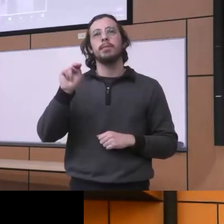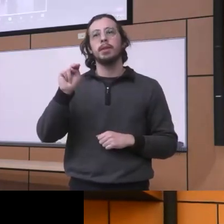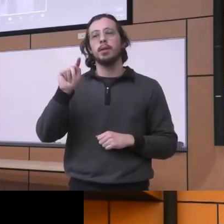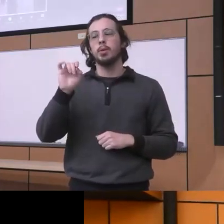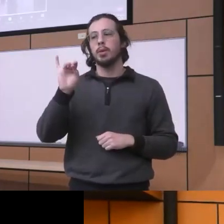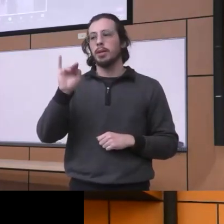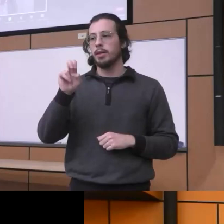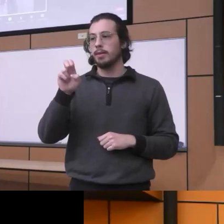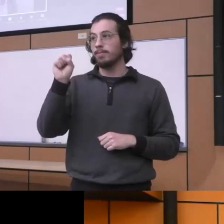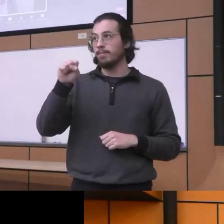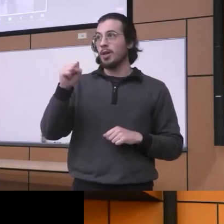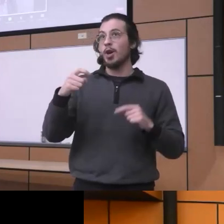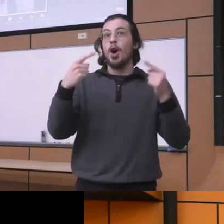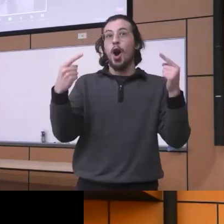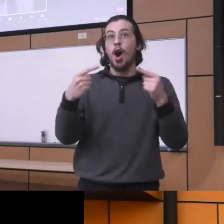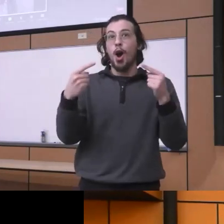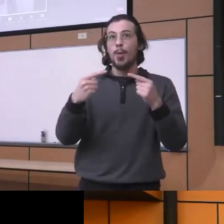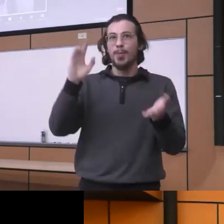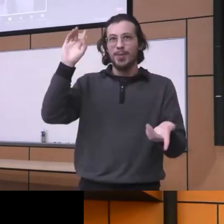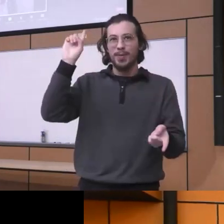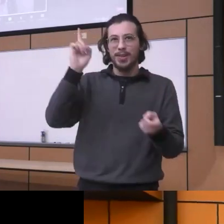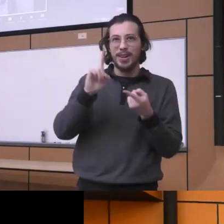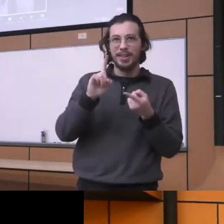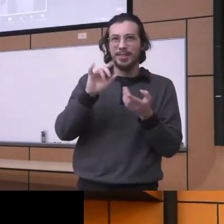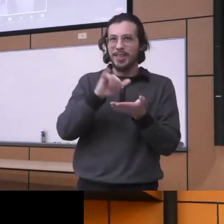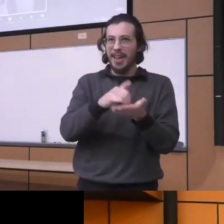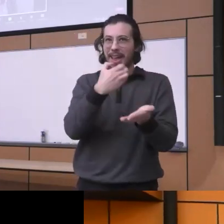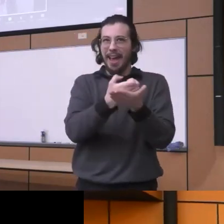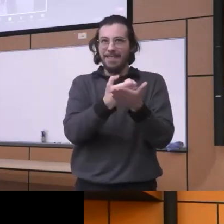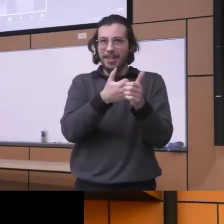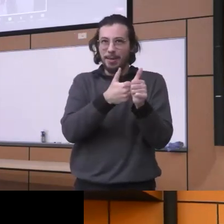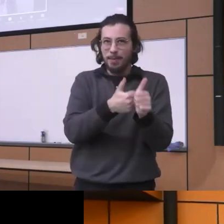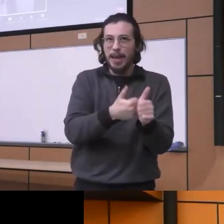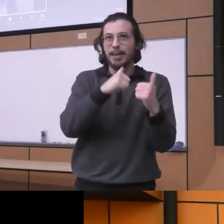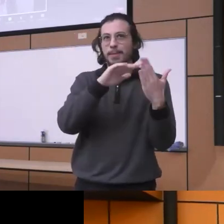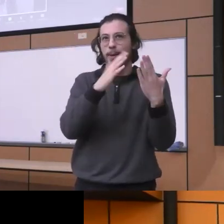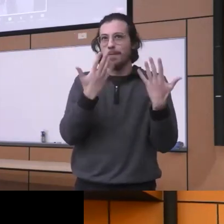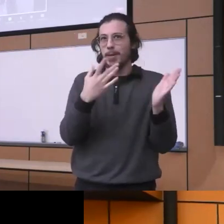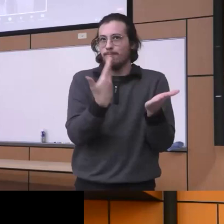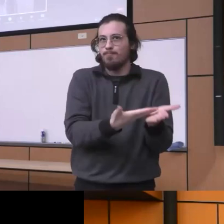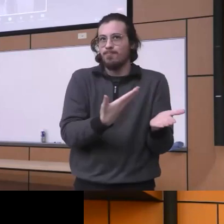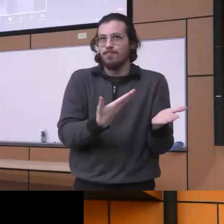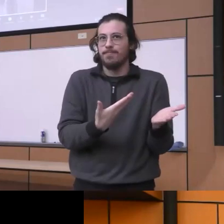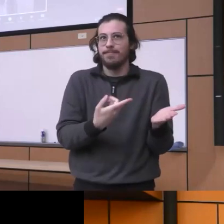is a well-established evidence-based you know approach that has never really you know showed